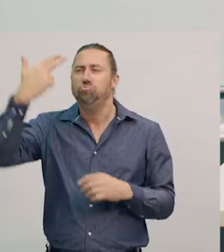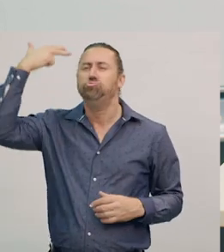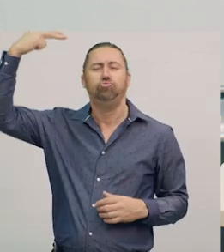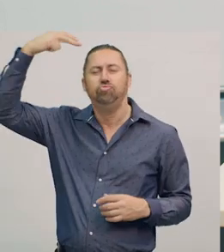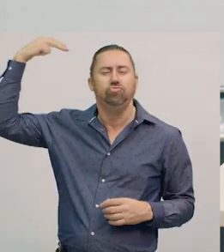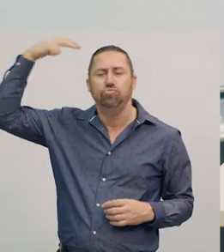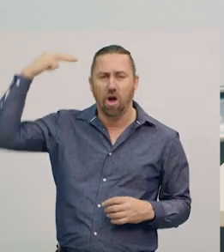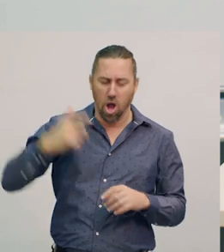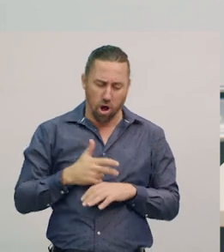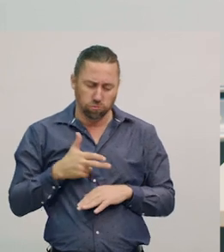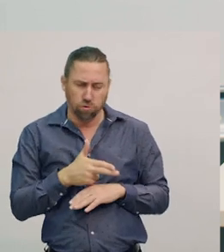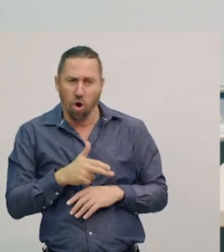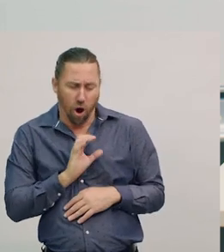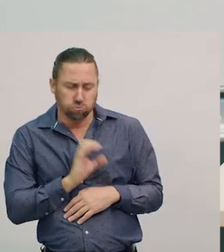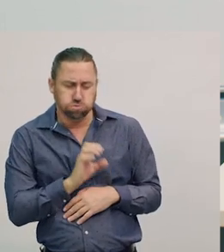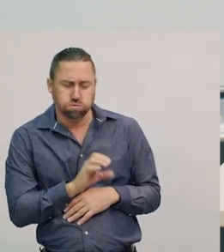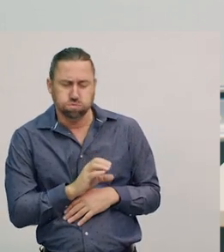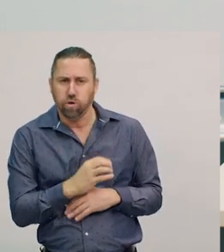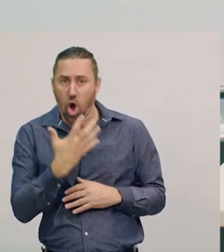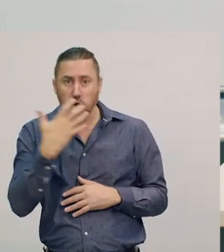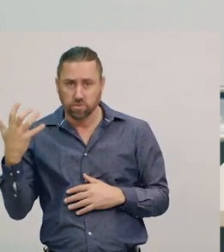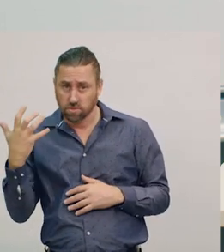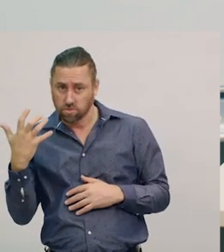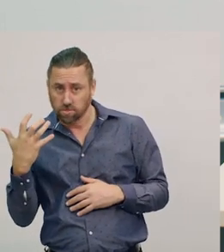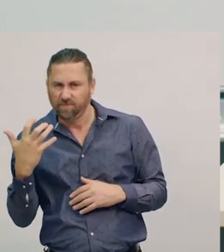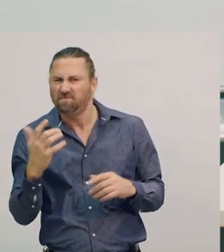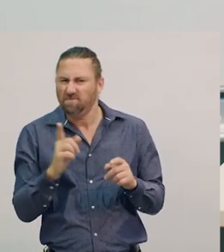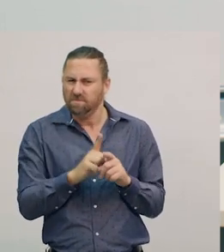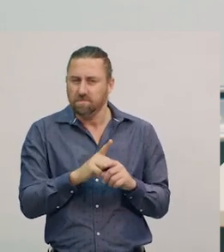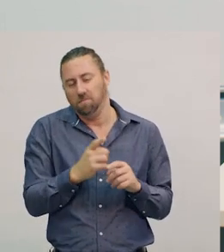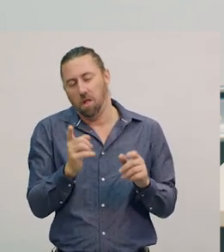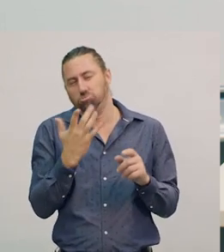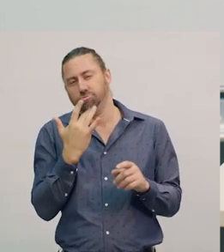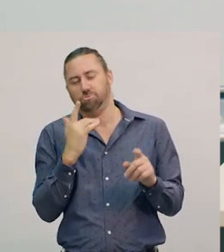And we’re going to heat the butter the same way that toast does.